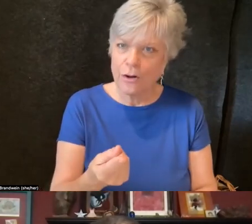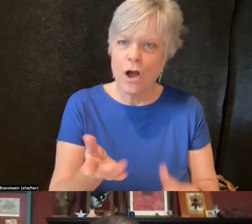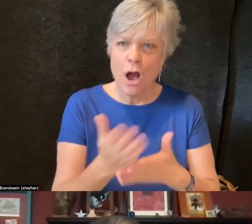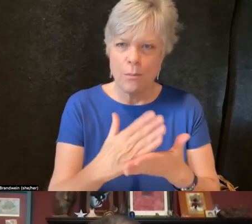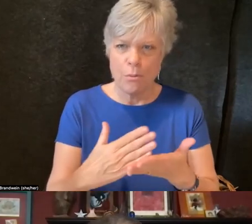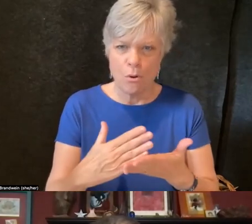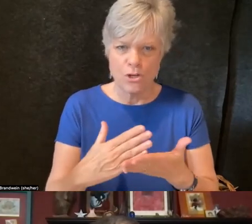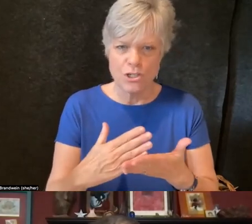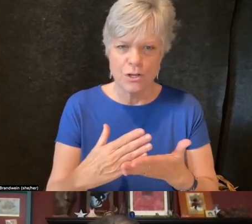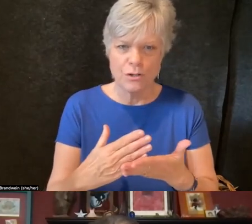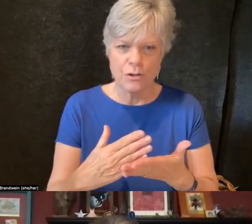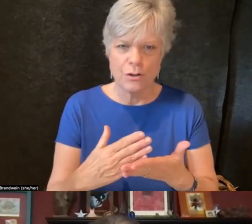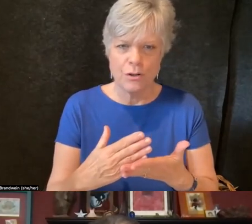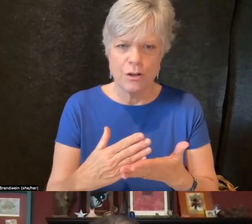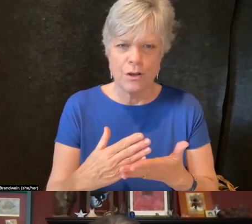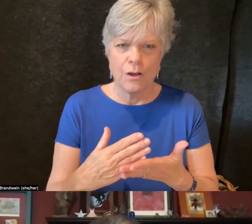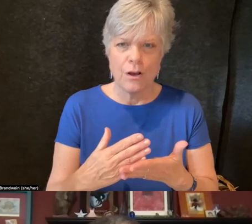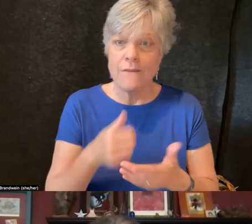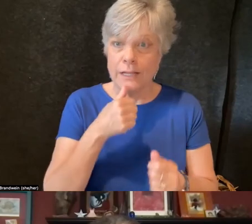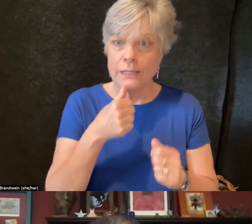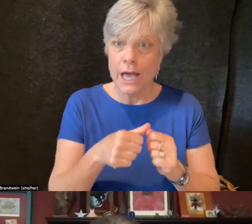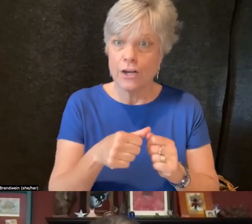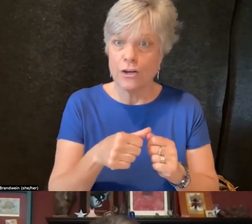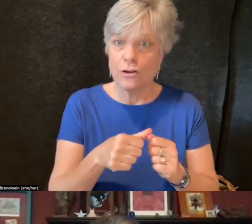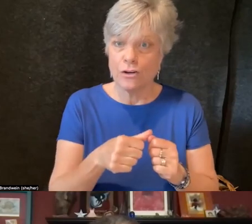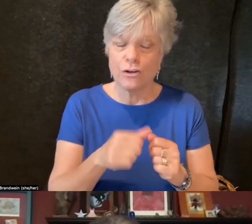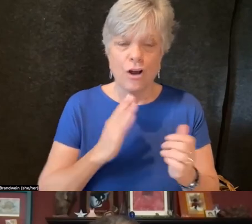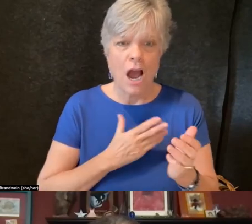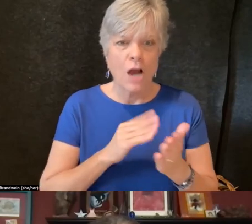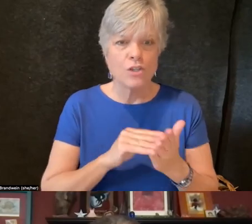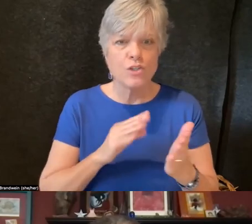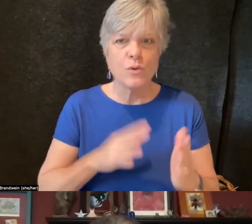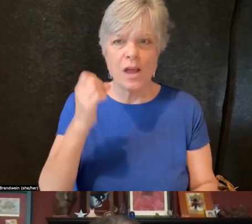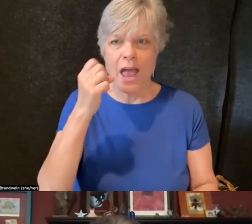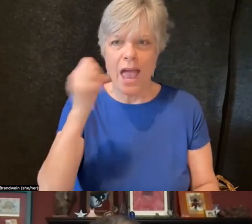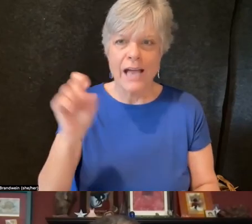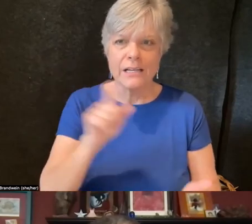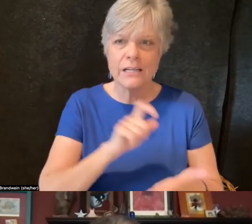of a letter that our student activist drafted